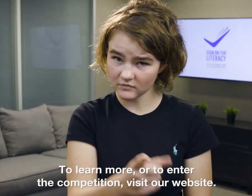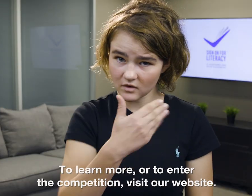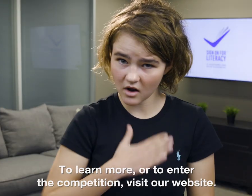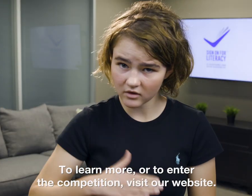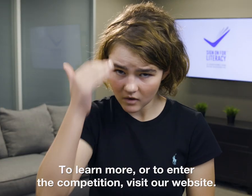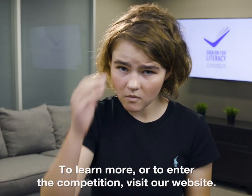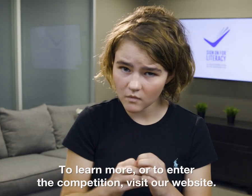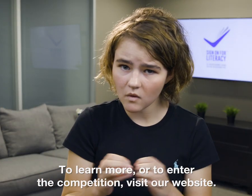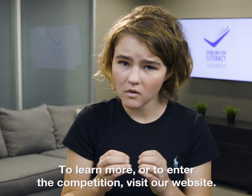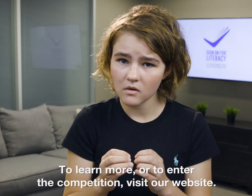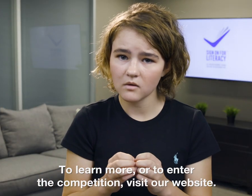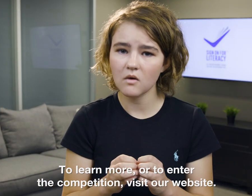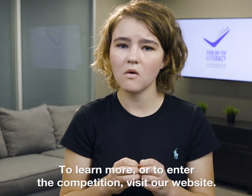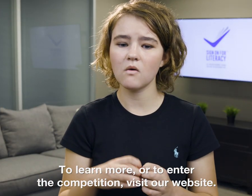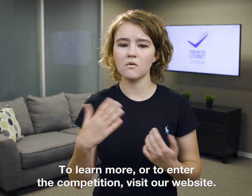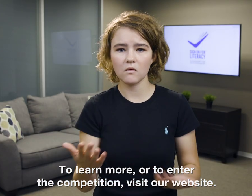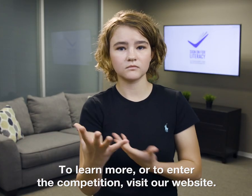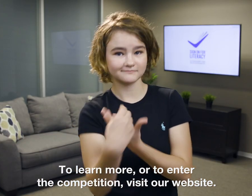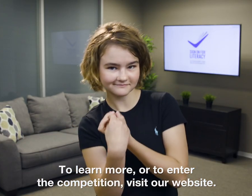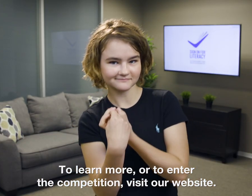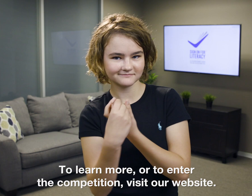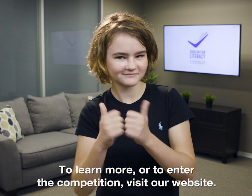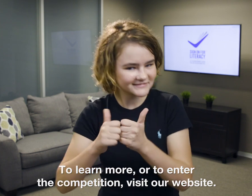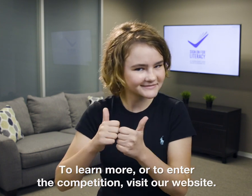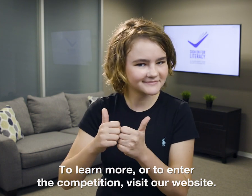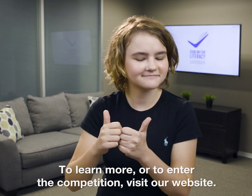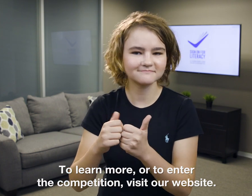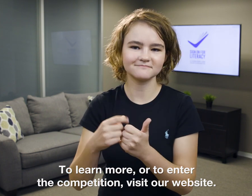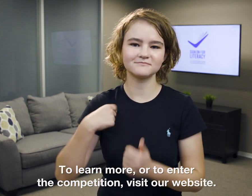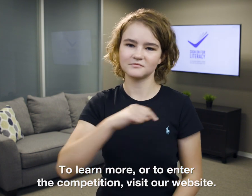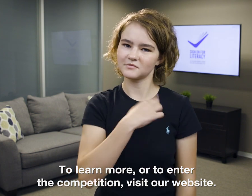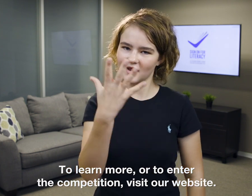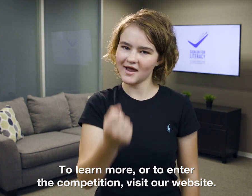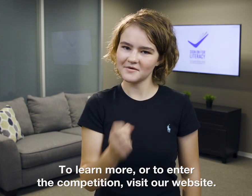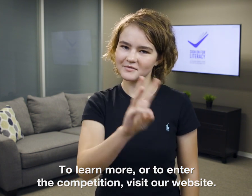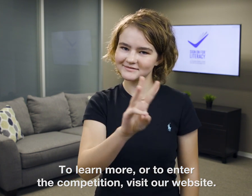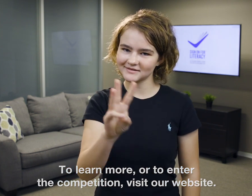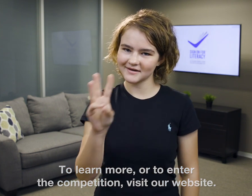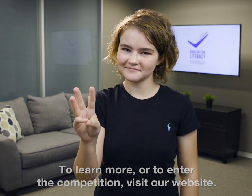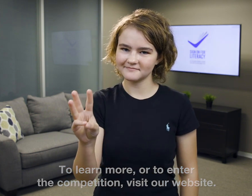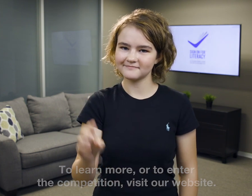To learn more, or to enter the competition, visit our website.